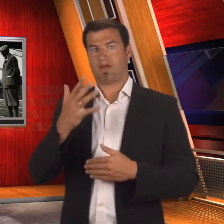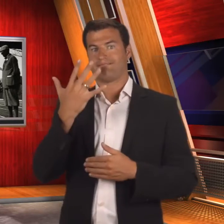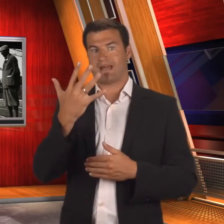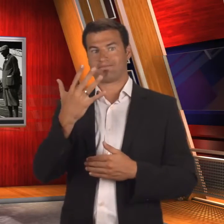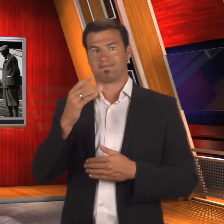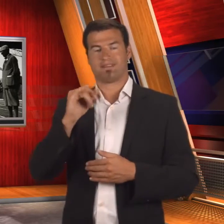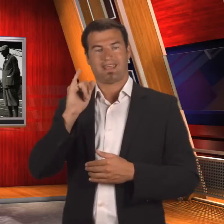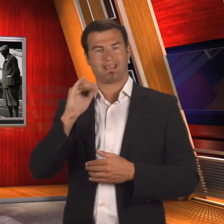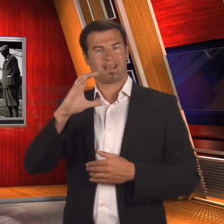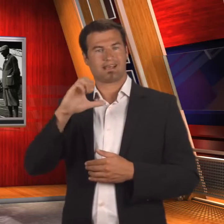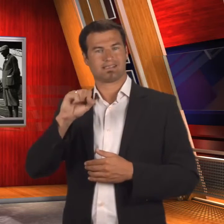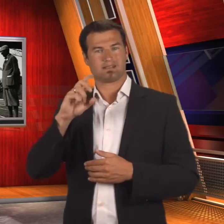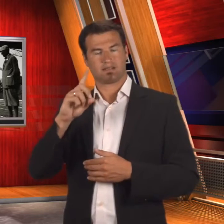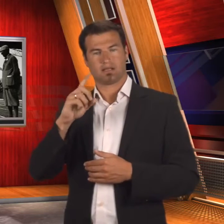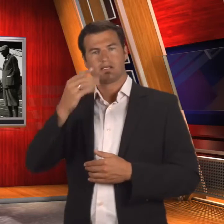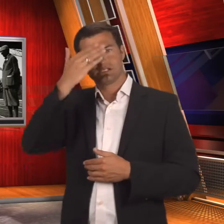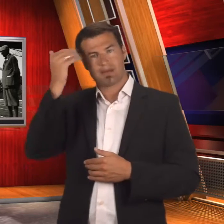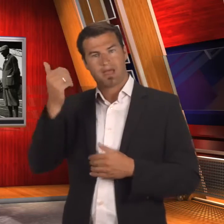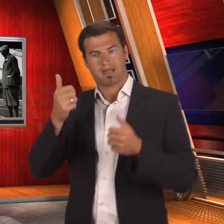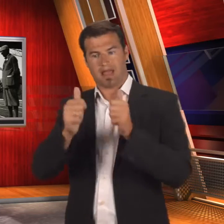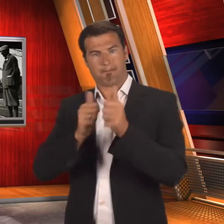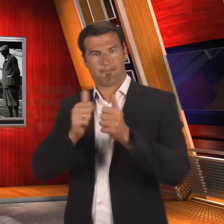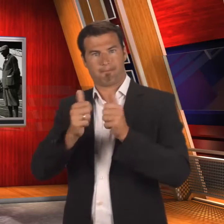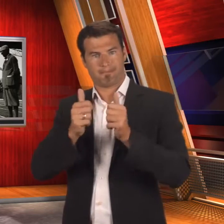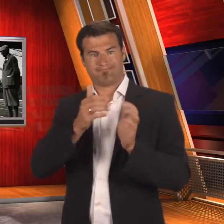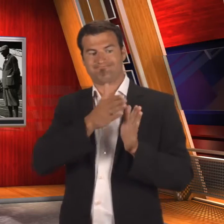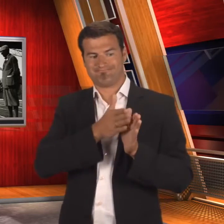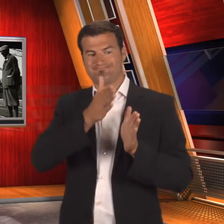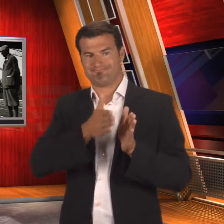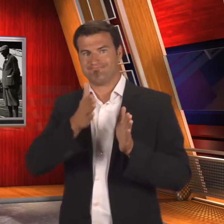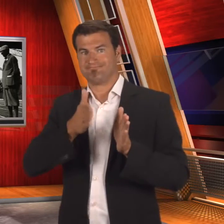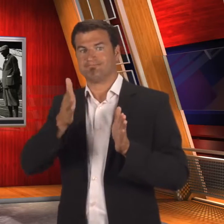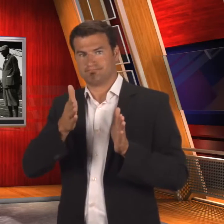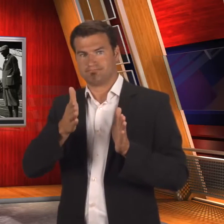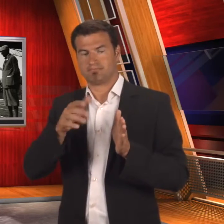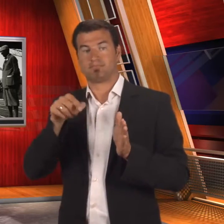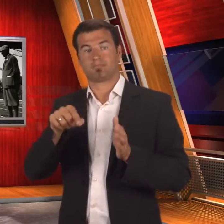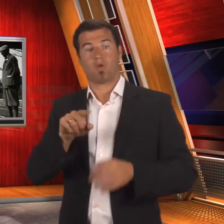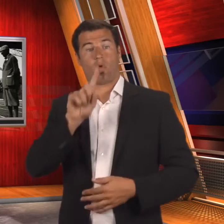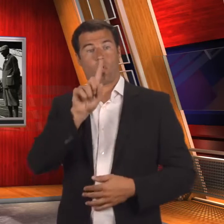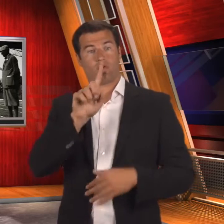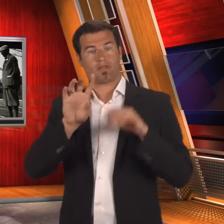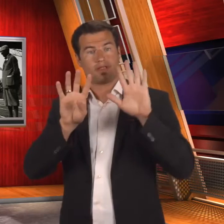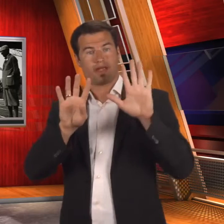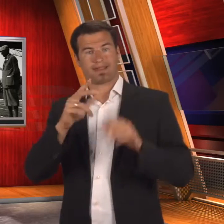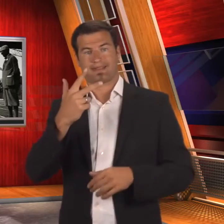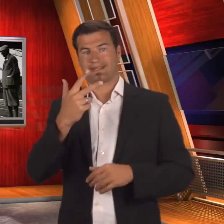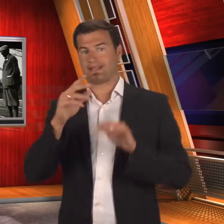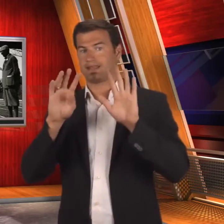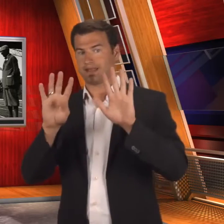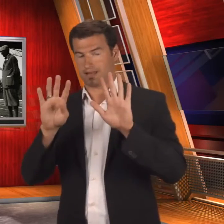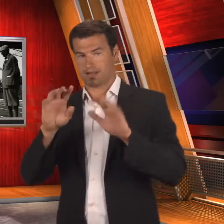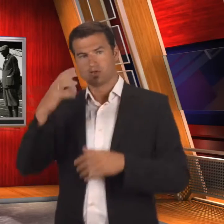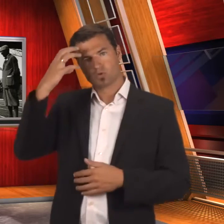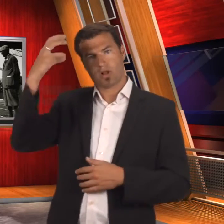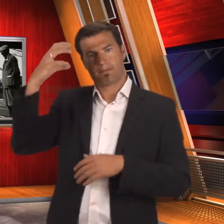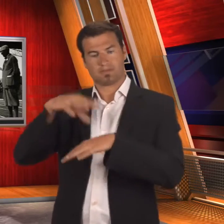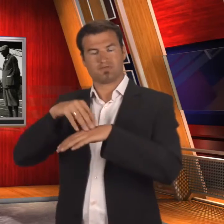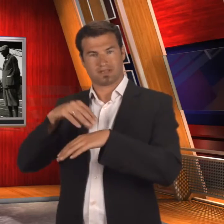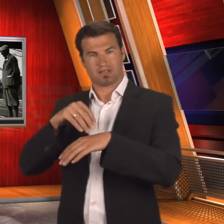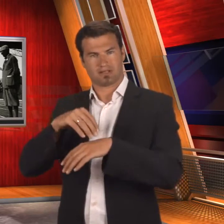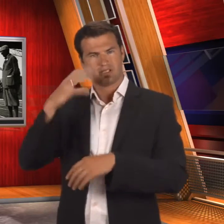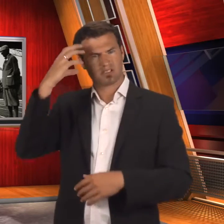After the 5th ICSD Summer Games in Stockholm, Sweden in 1939, there was a long pause